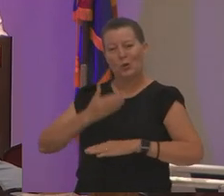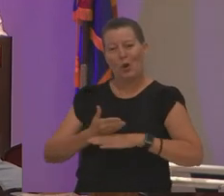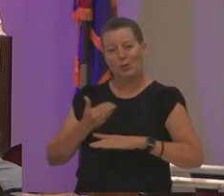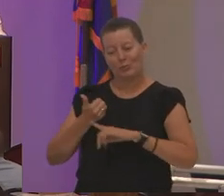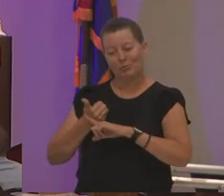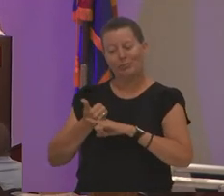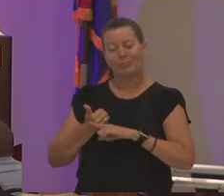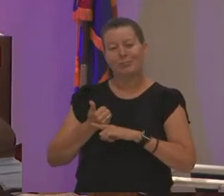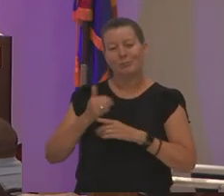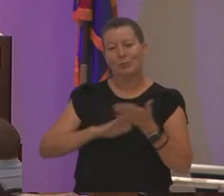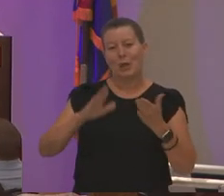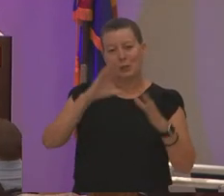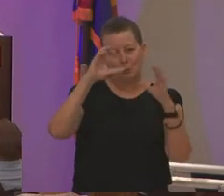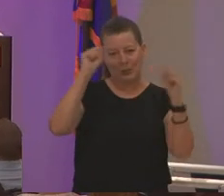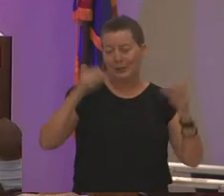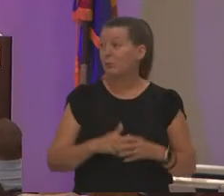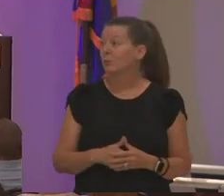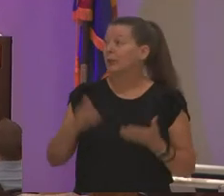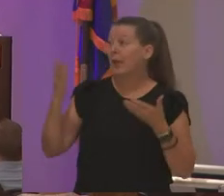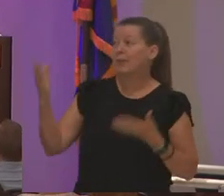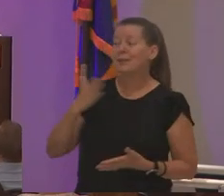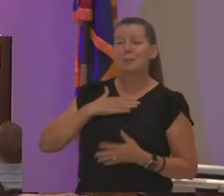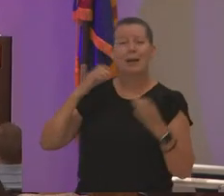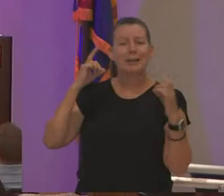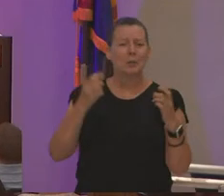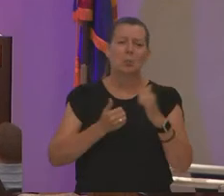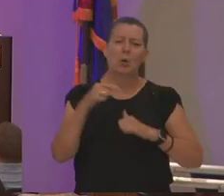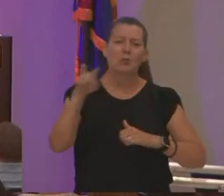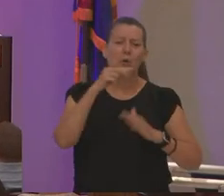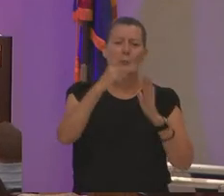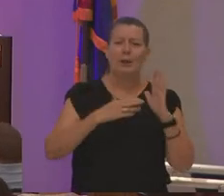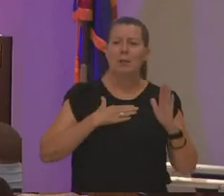this is my education and most of you of course have read my bio but i find as i walk around